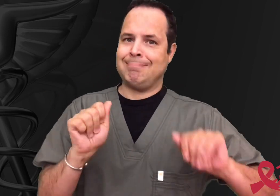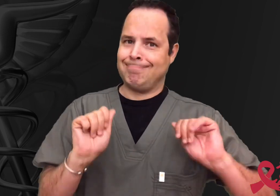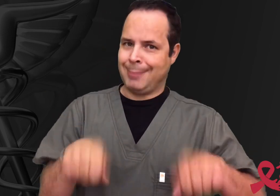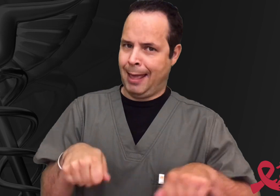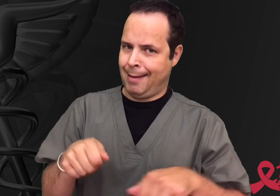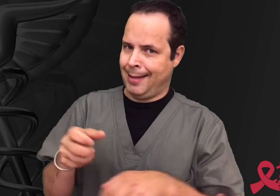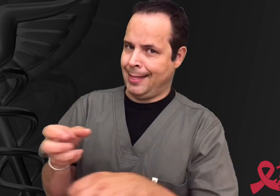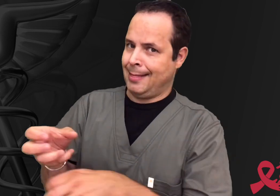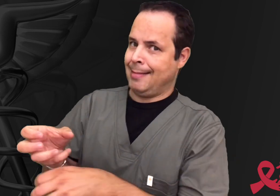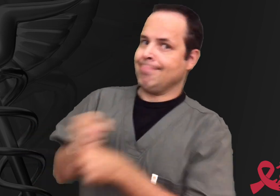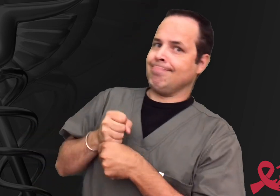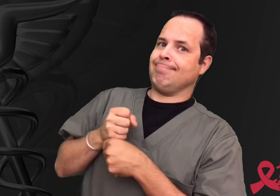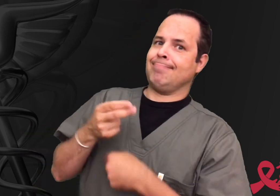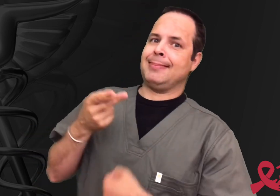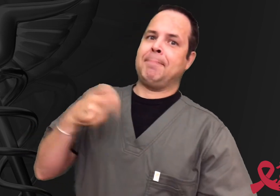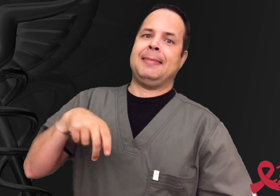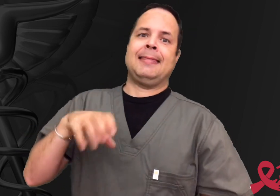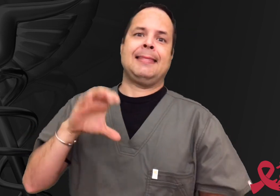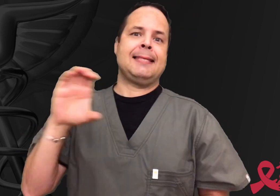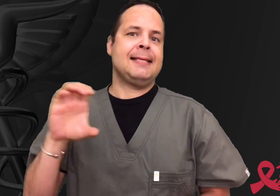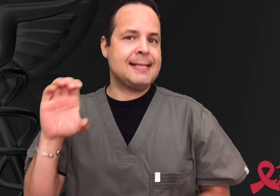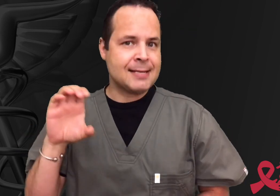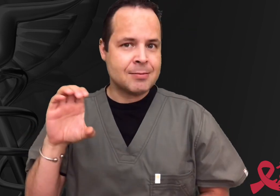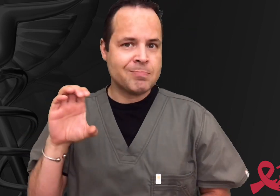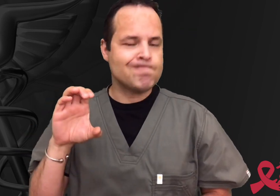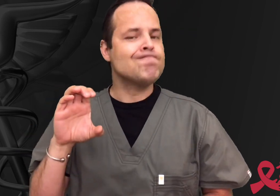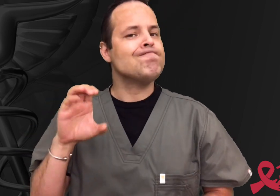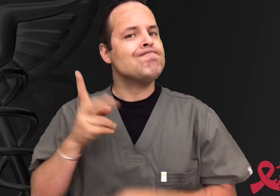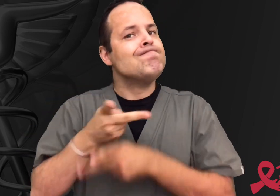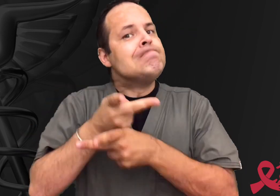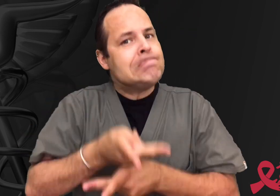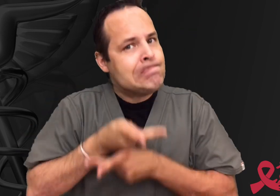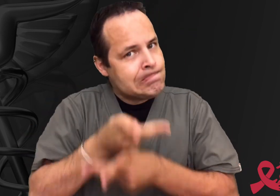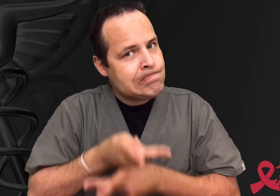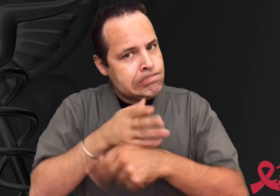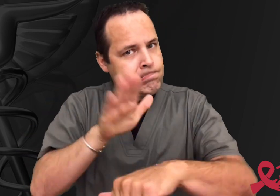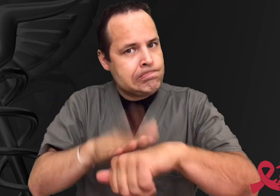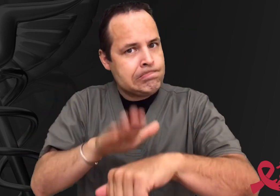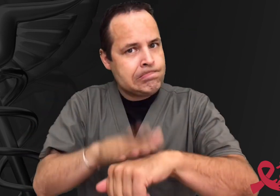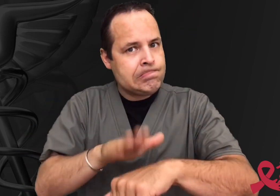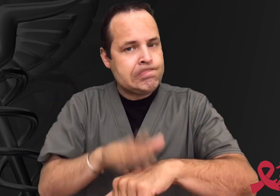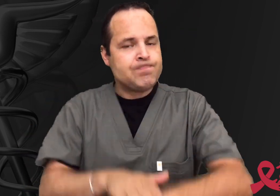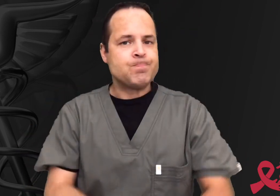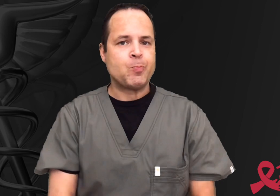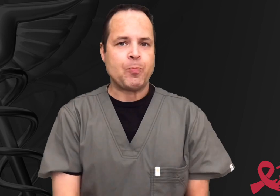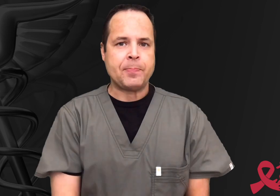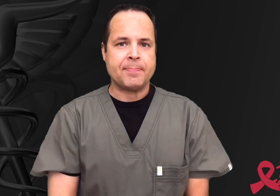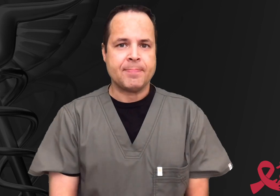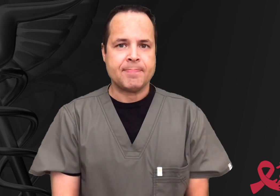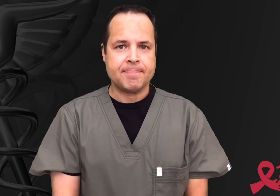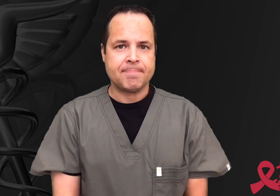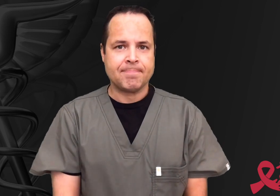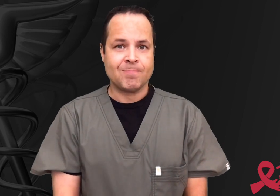you could still get hepatitis C. Be careful.